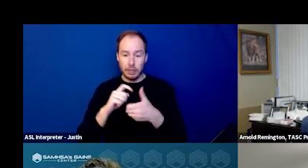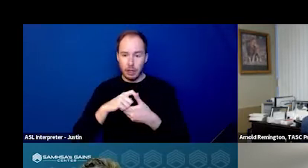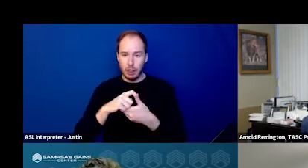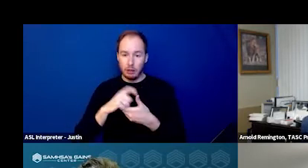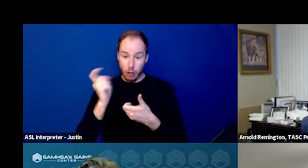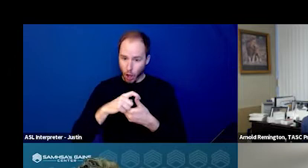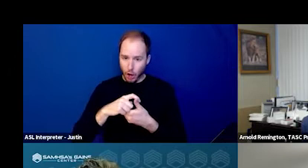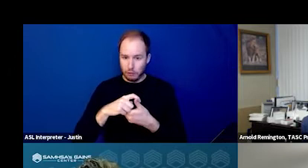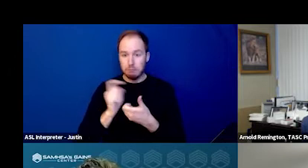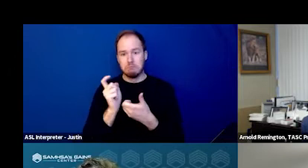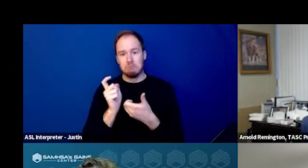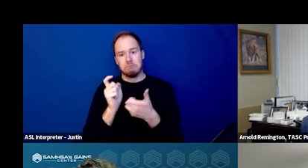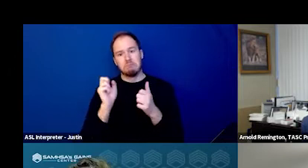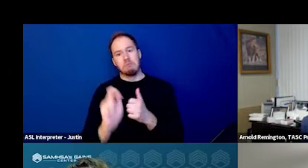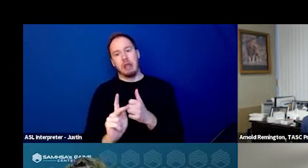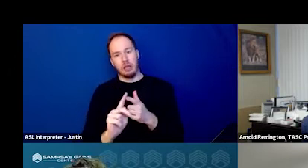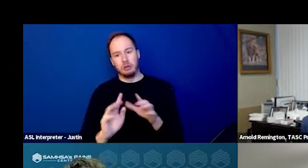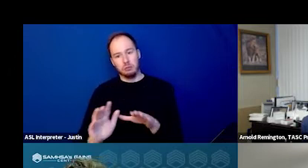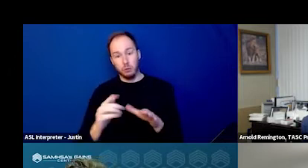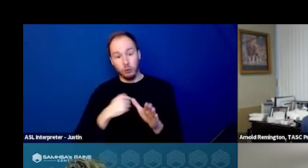we have really seen an increase in acuity